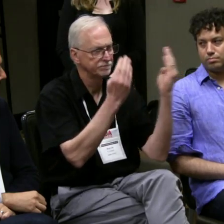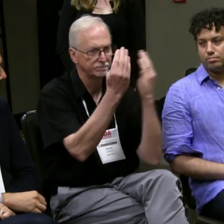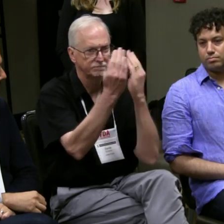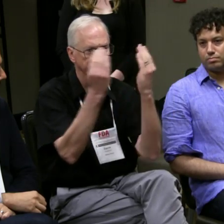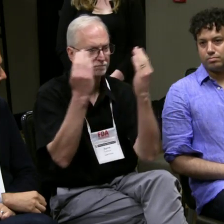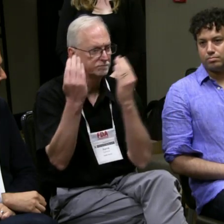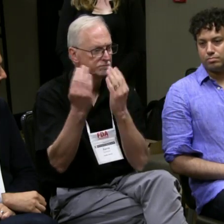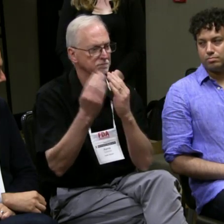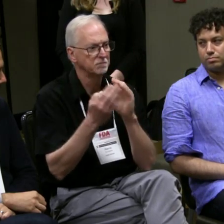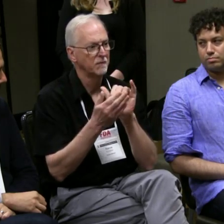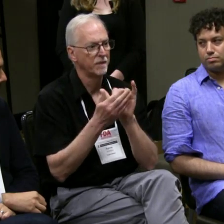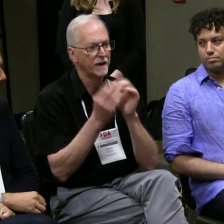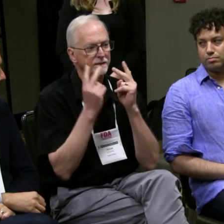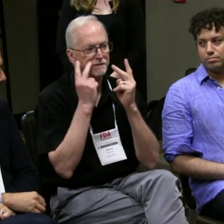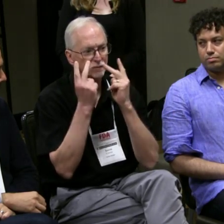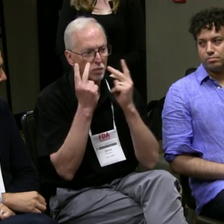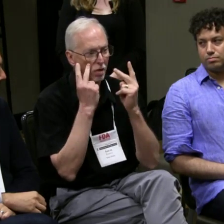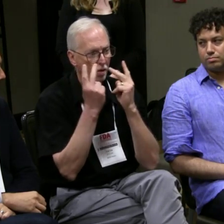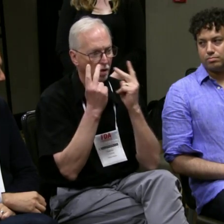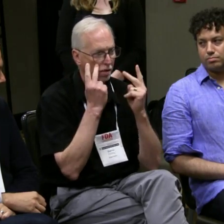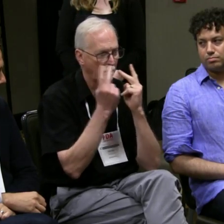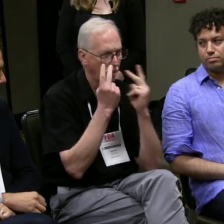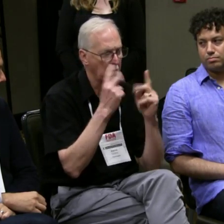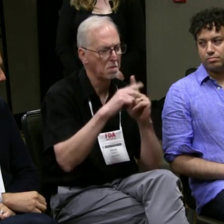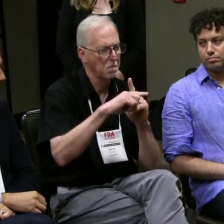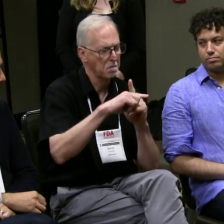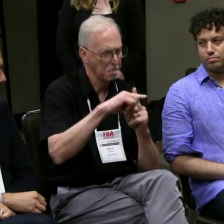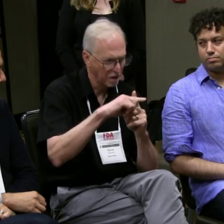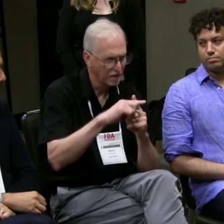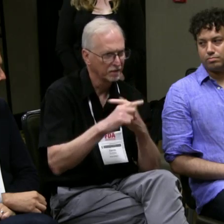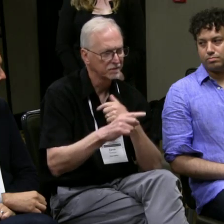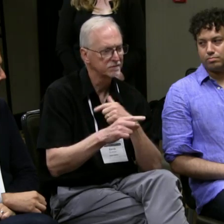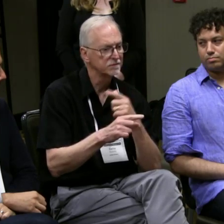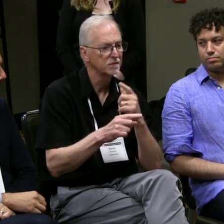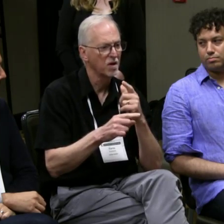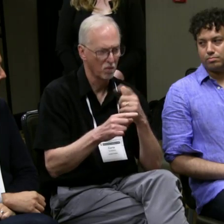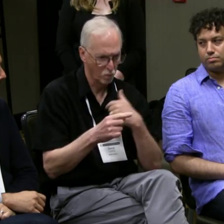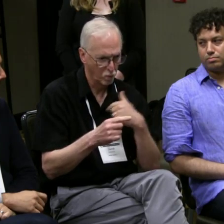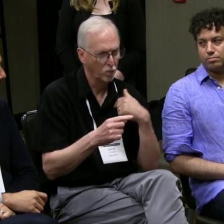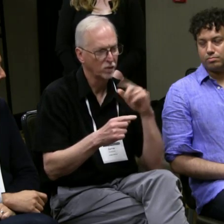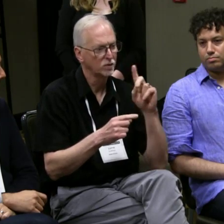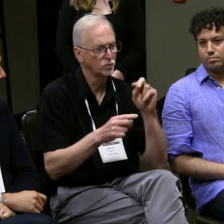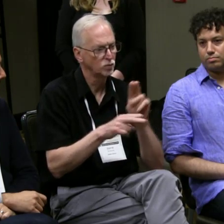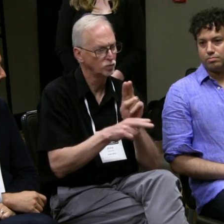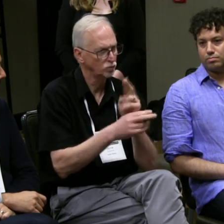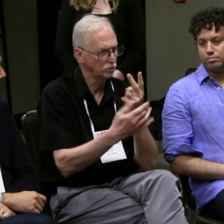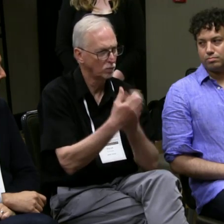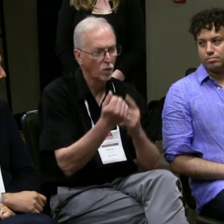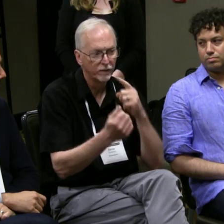We did have TV screens placed in different locations where it was very visible.